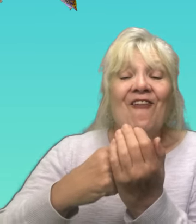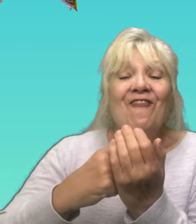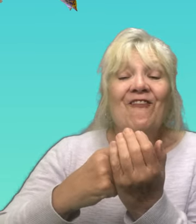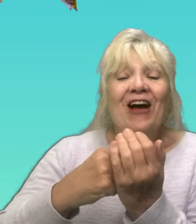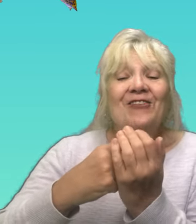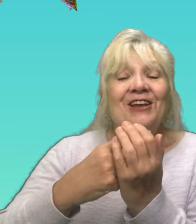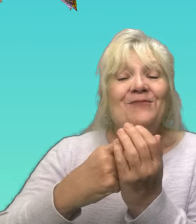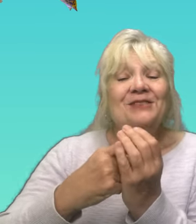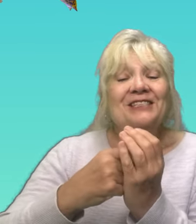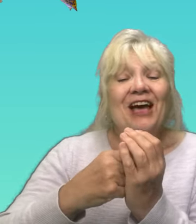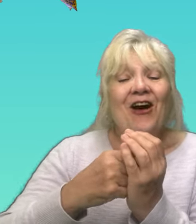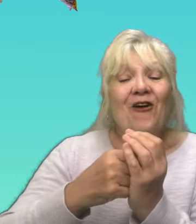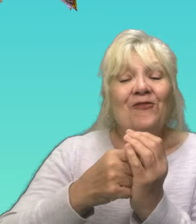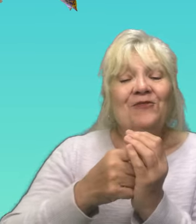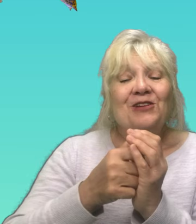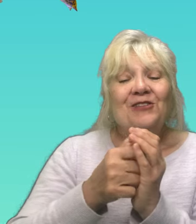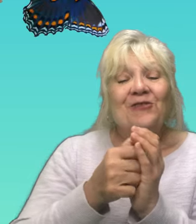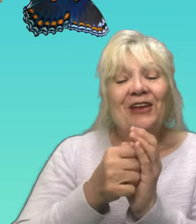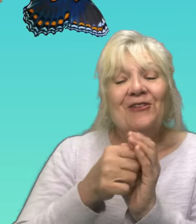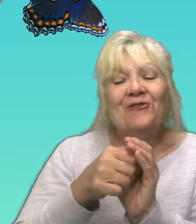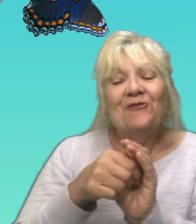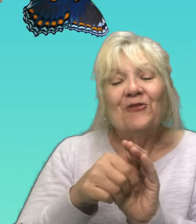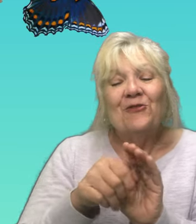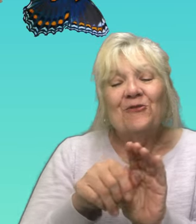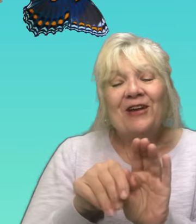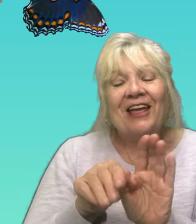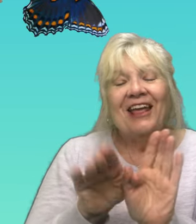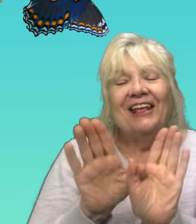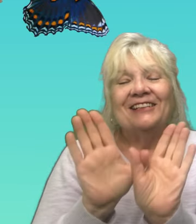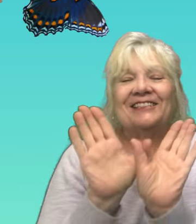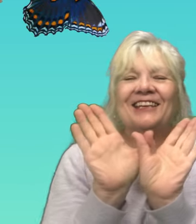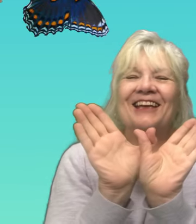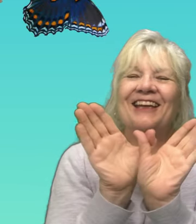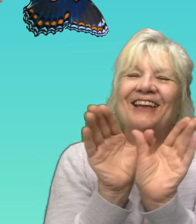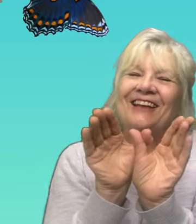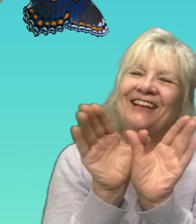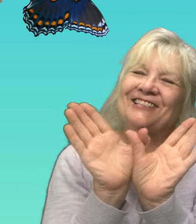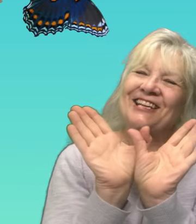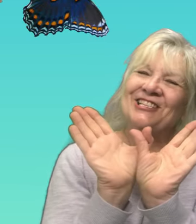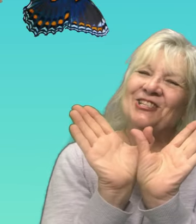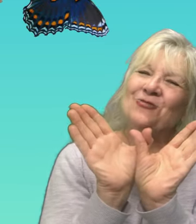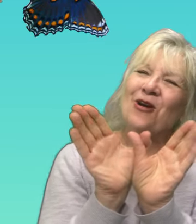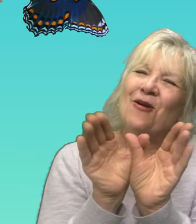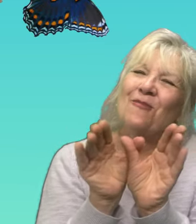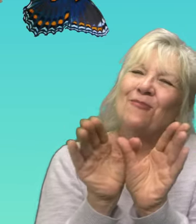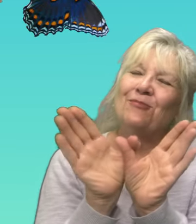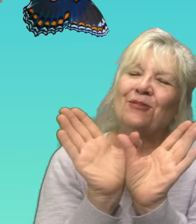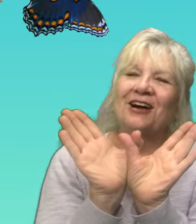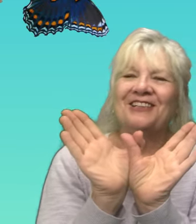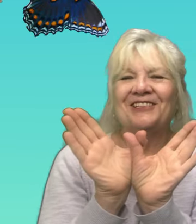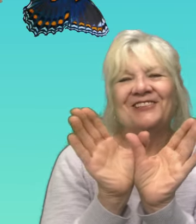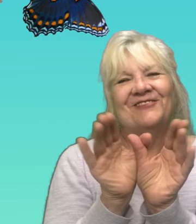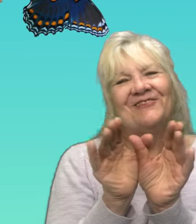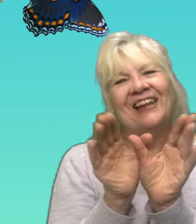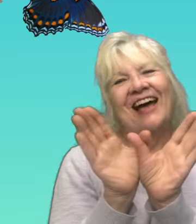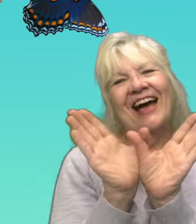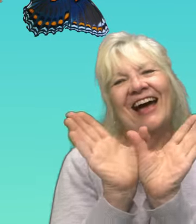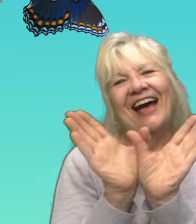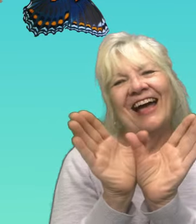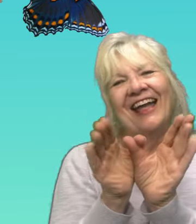found himself with beautiful Wings, changed to a butterfly